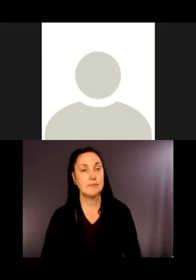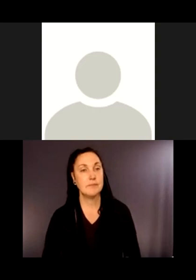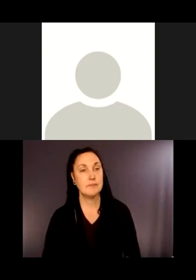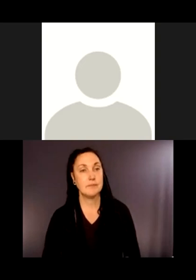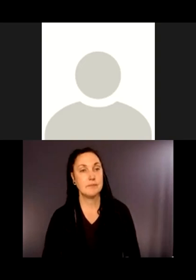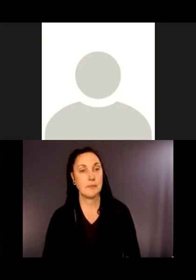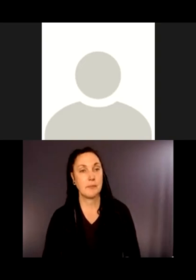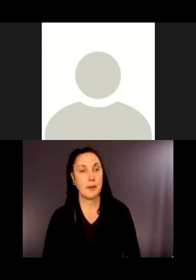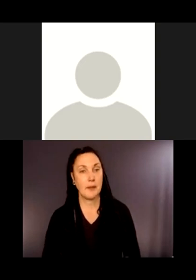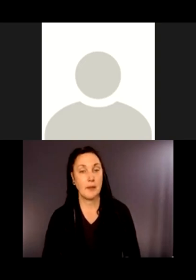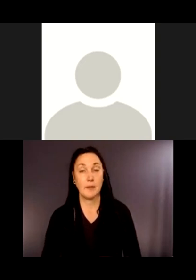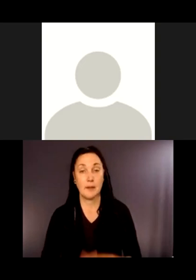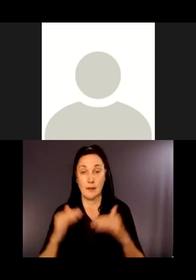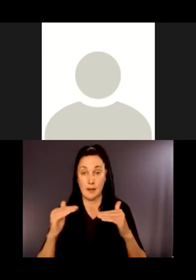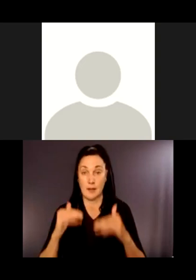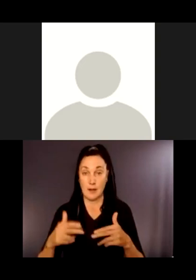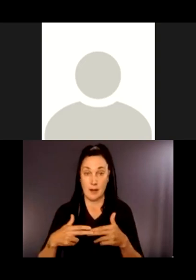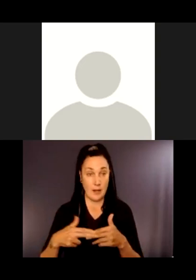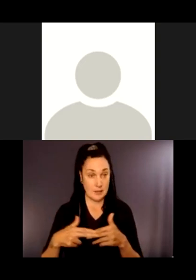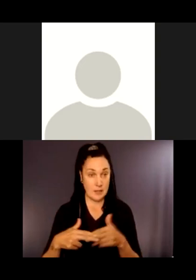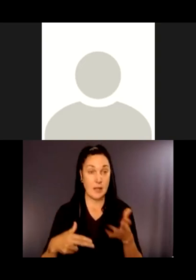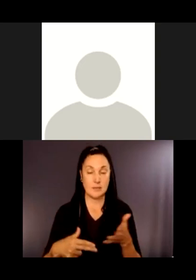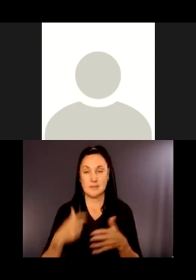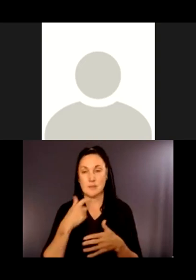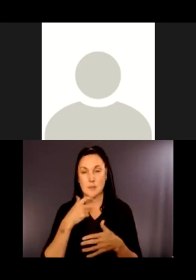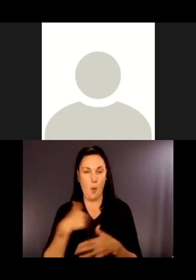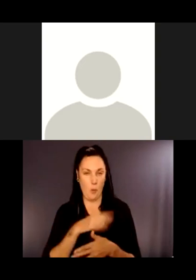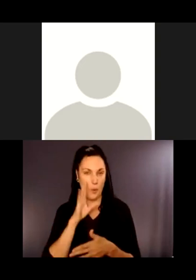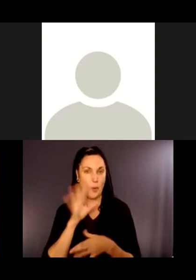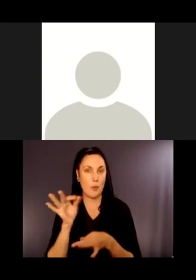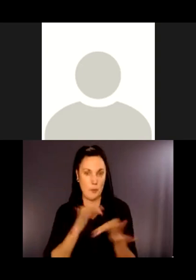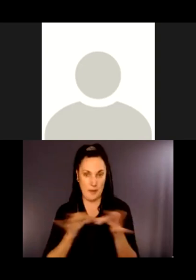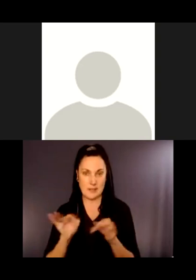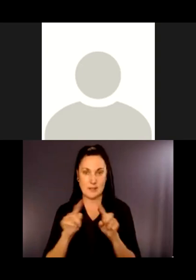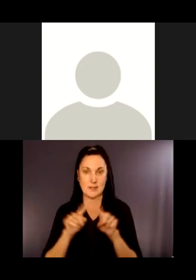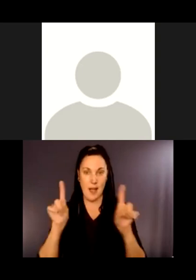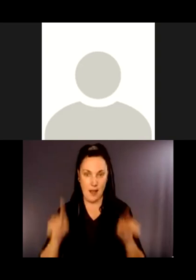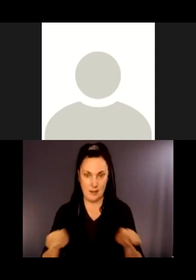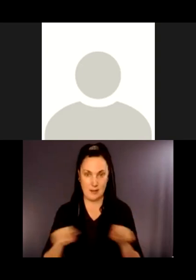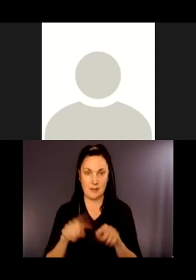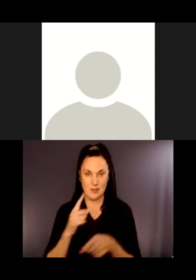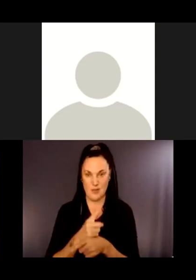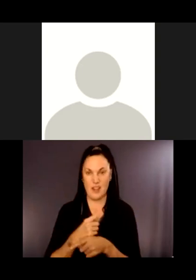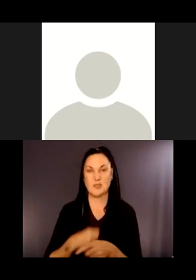So we will be replacing some existing signage. The kiosk and the two interpretive signs in the project area.